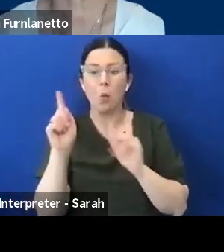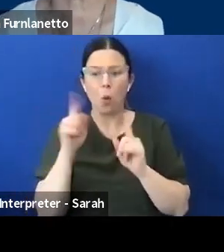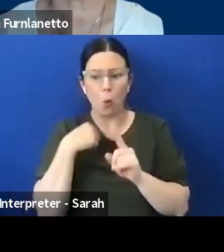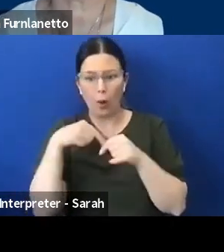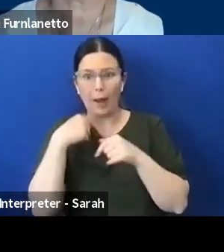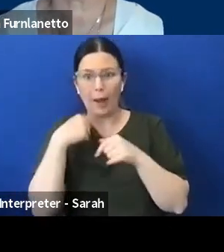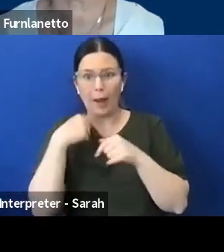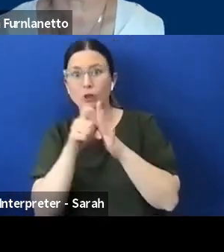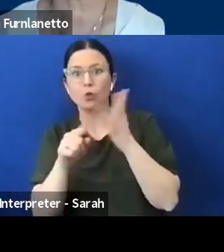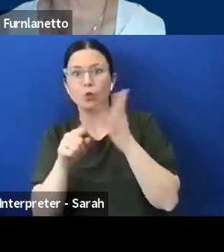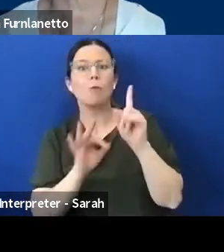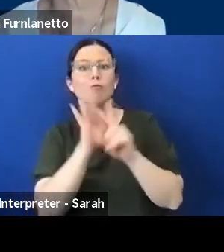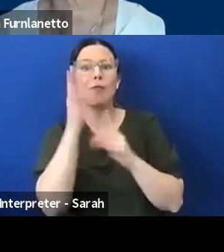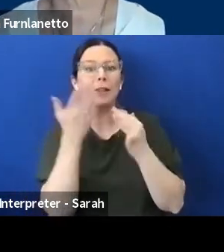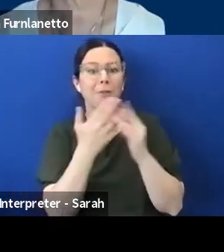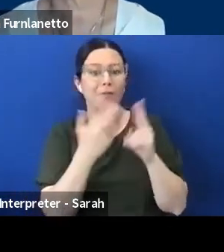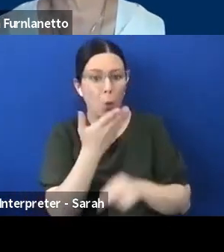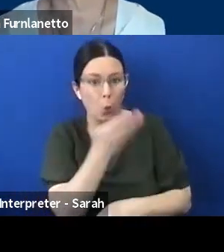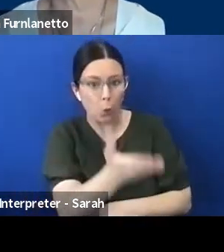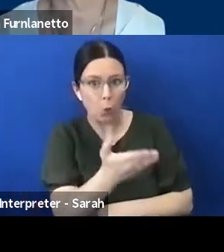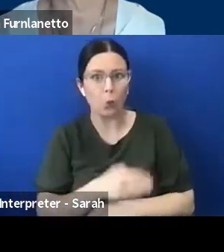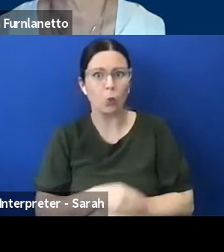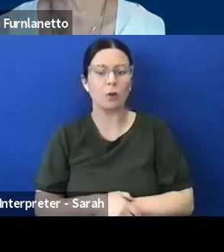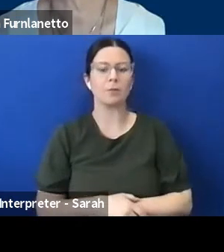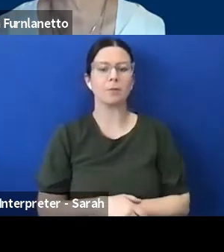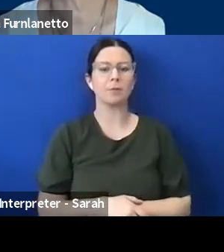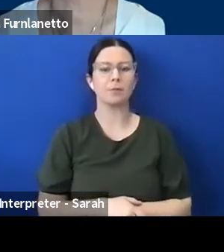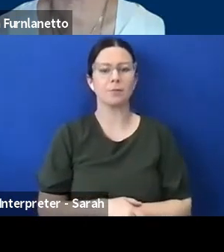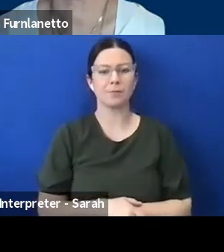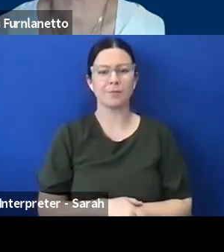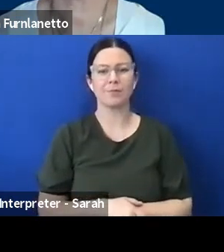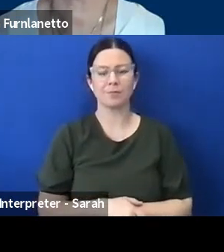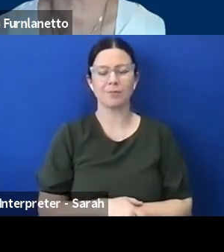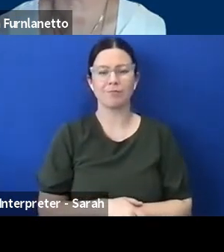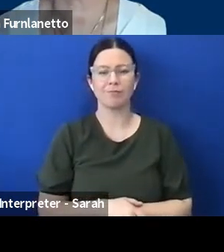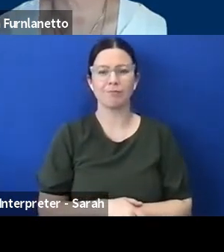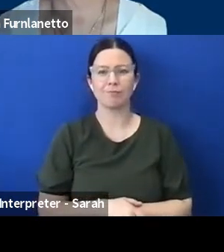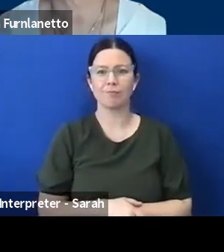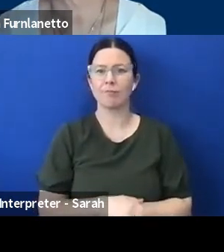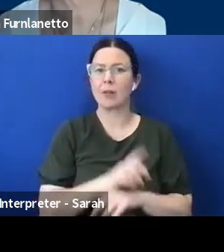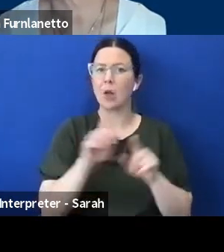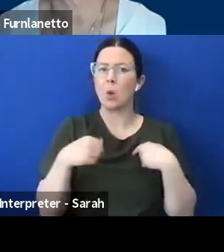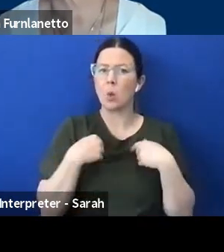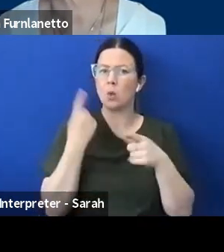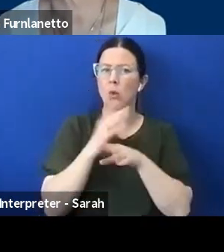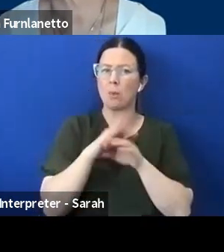Definitely like, we were talking about it before, there's so many different disabilities